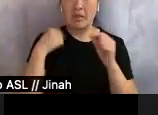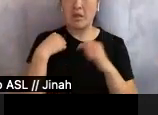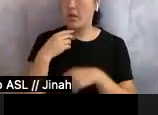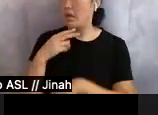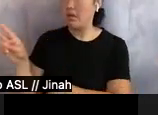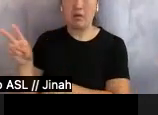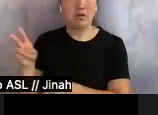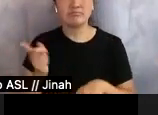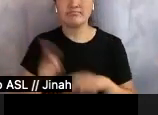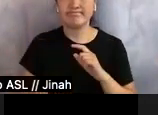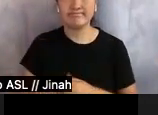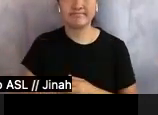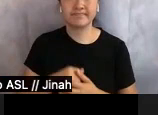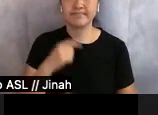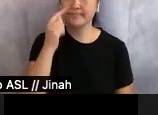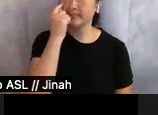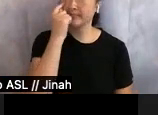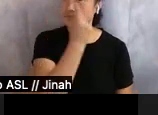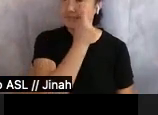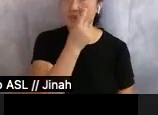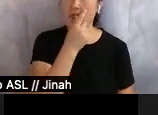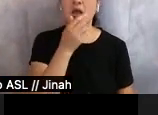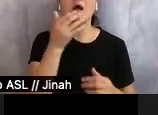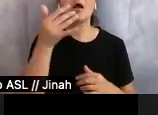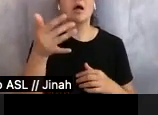Katrina's eyes would eventually adjust, but for now she was on her own.